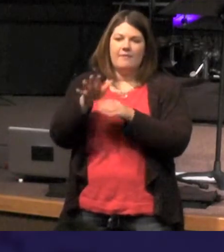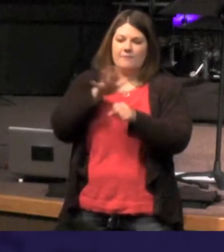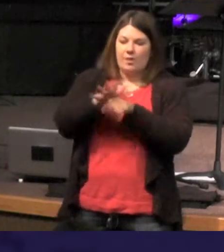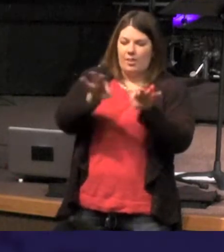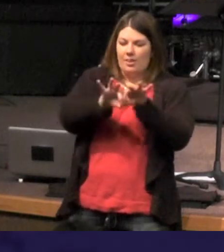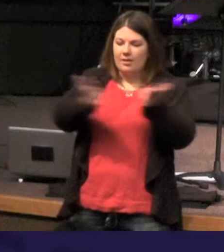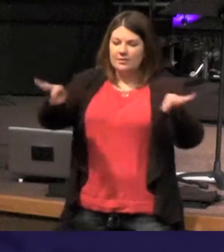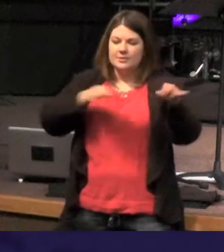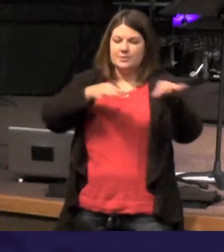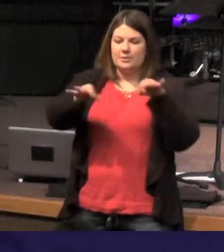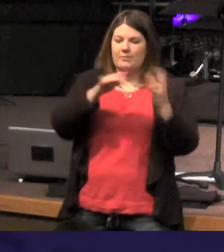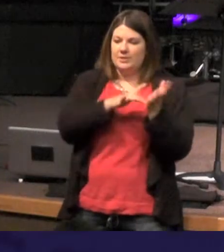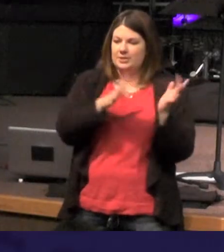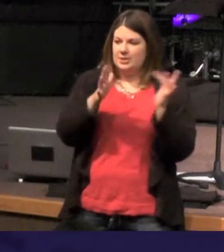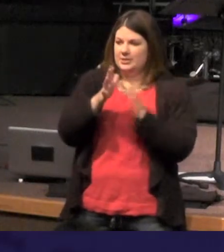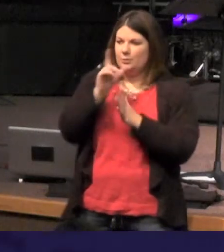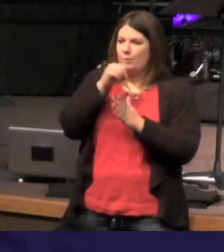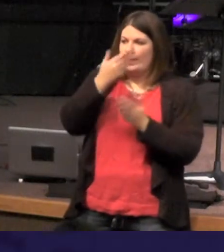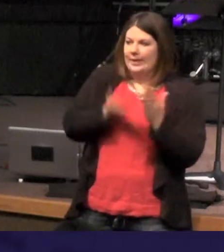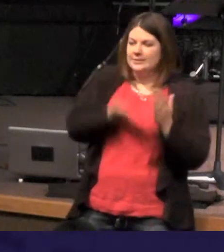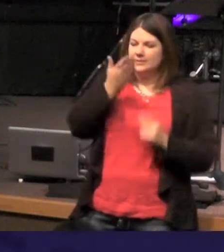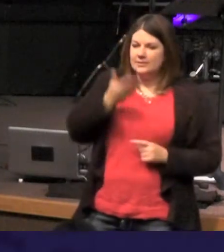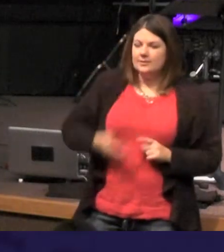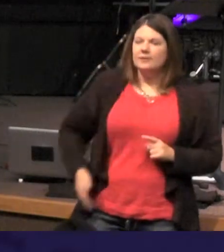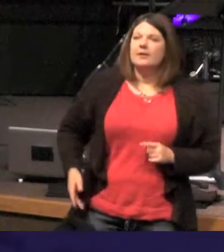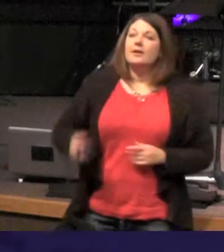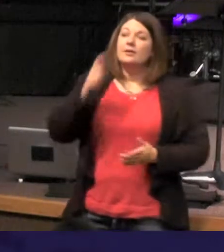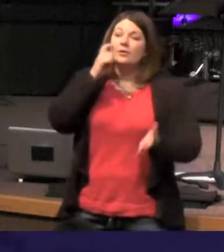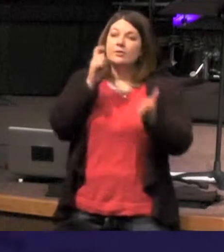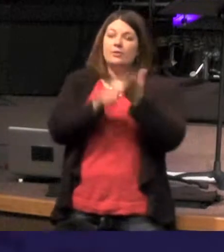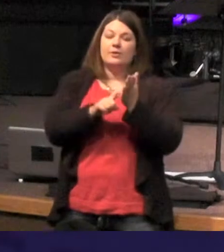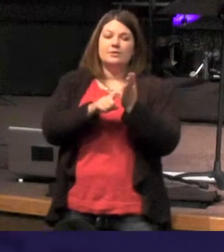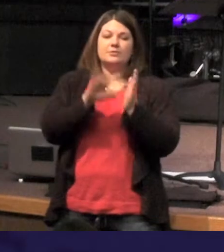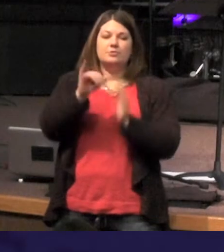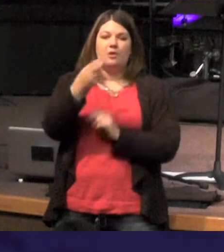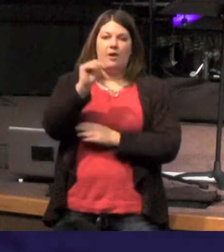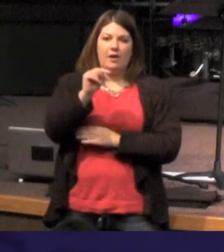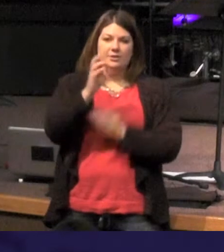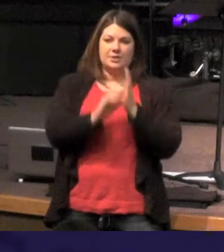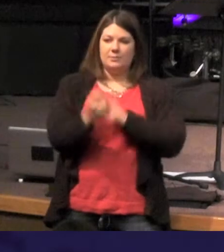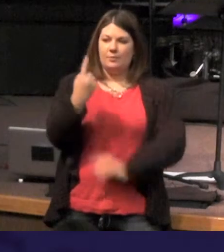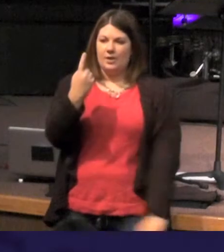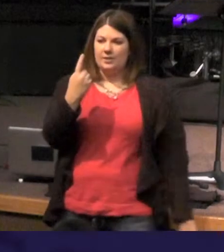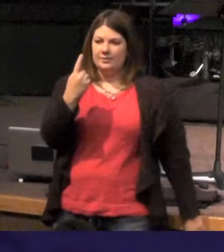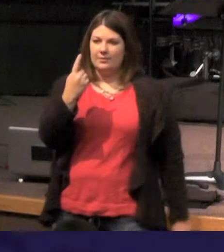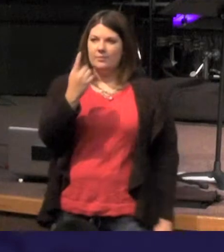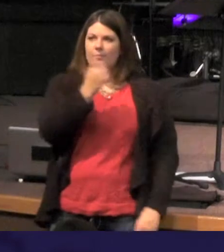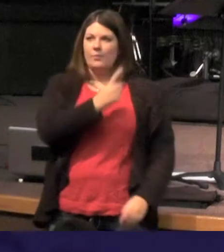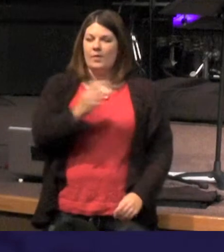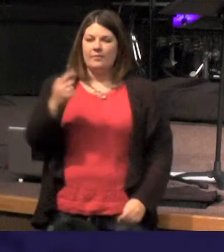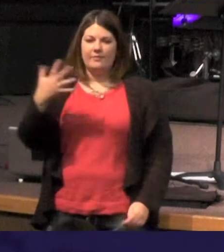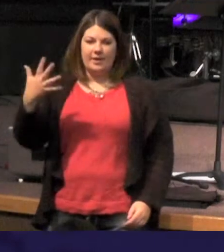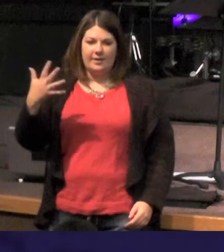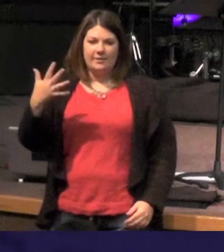and I want you to notice carefully John chapter one the first five verses now we've had read for us very dramatically